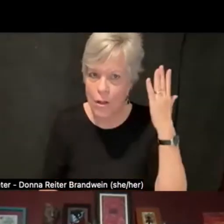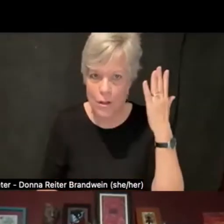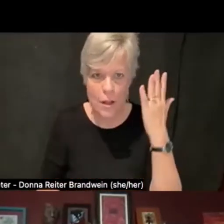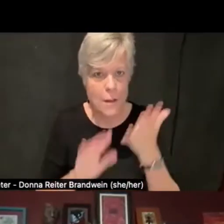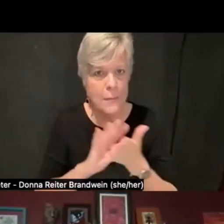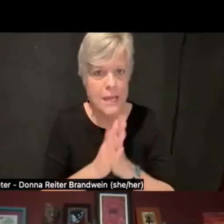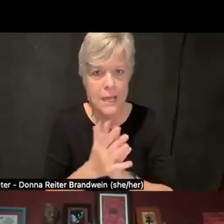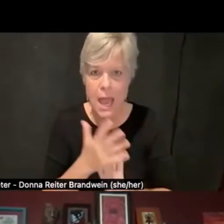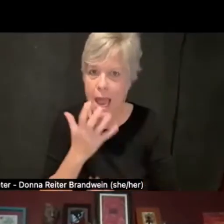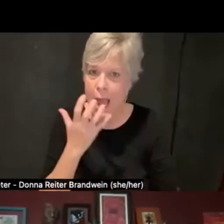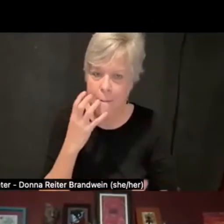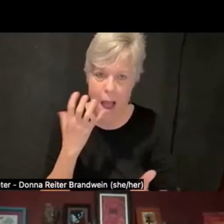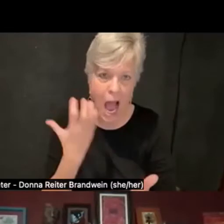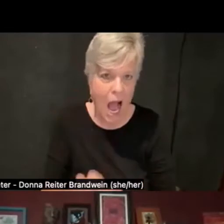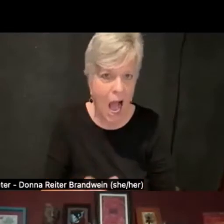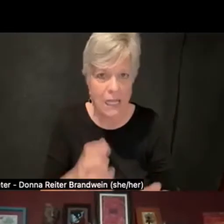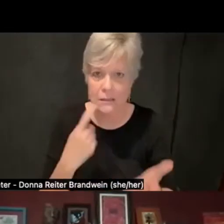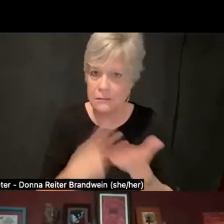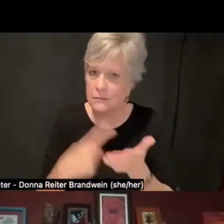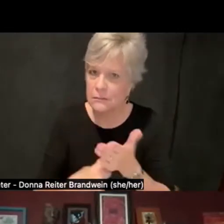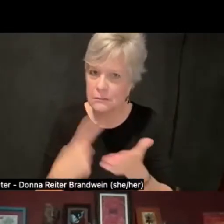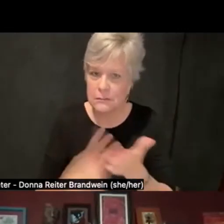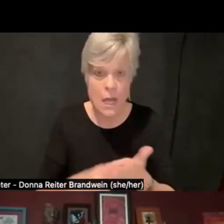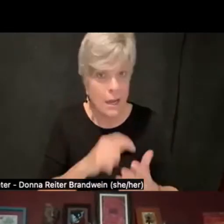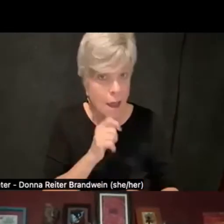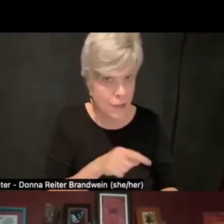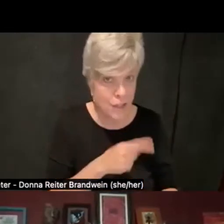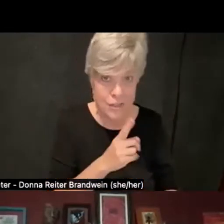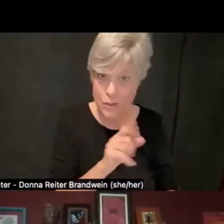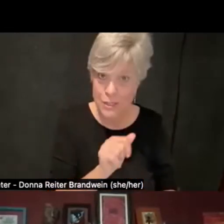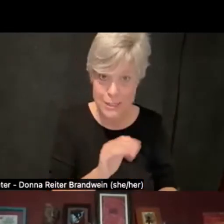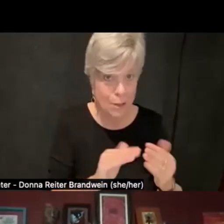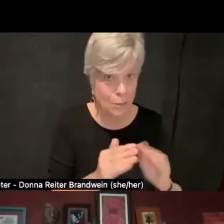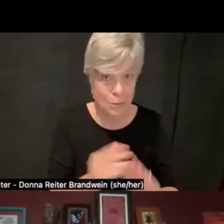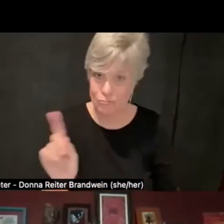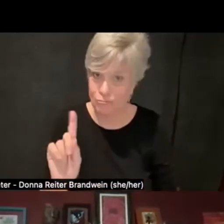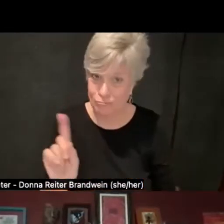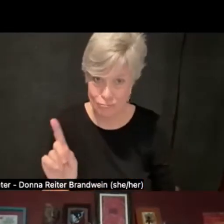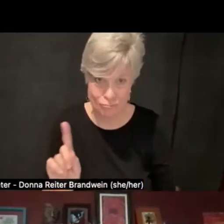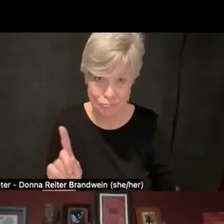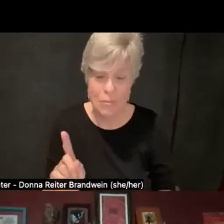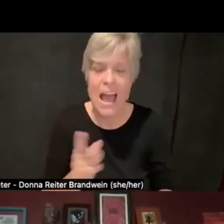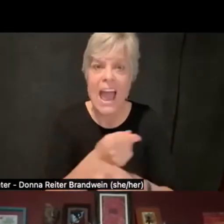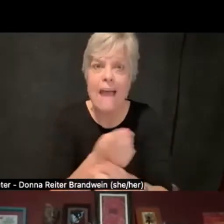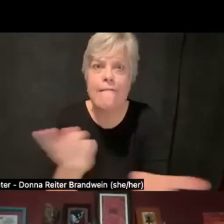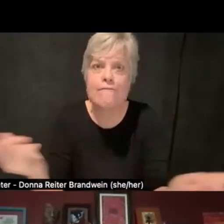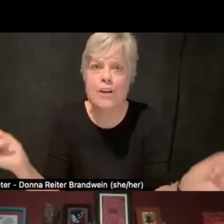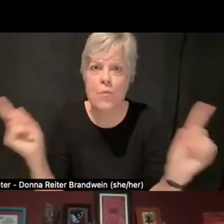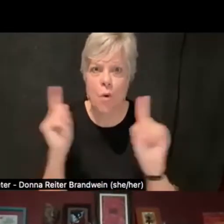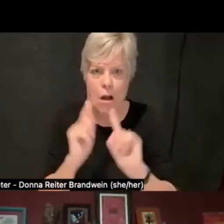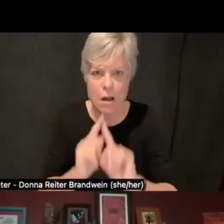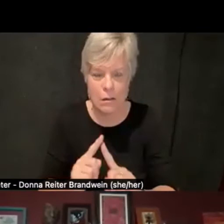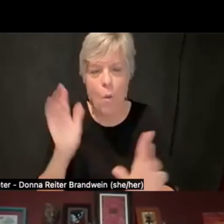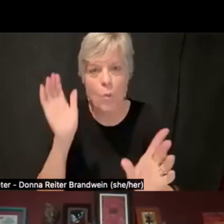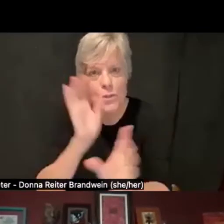not just for the disabled community, but everyone was looking for ways